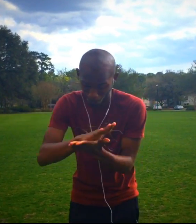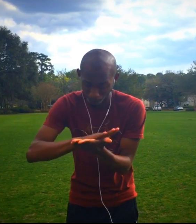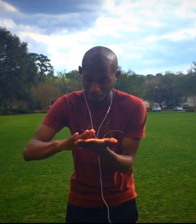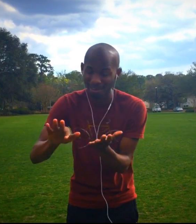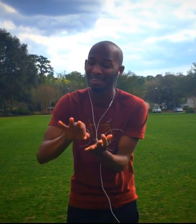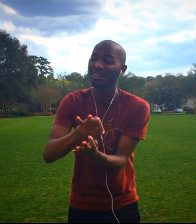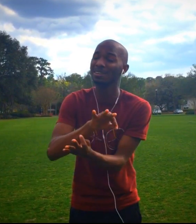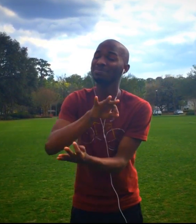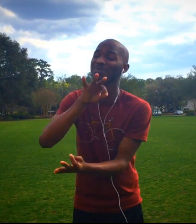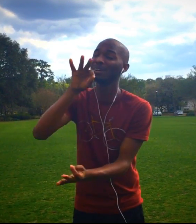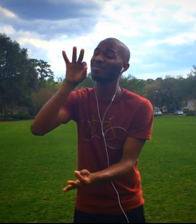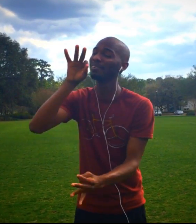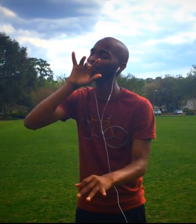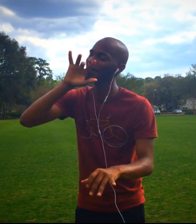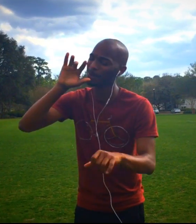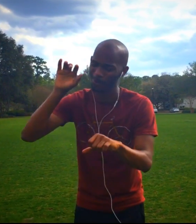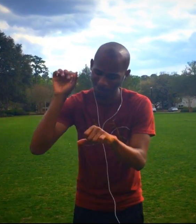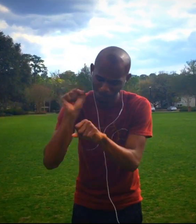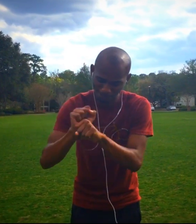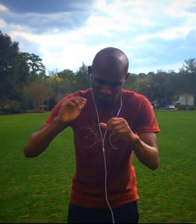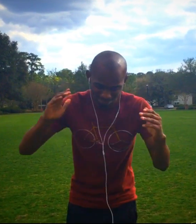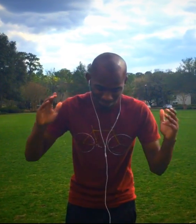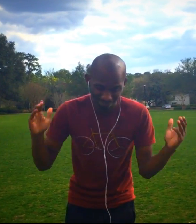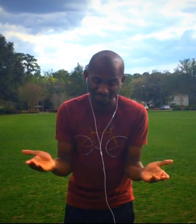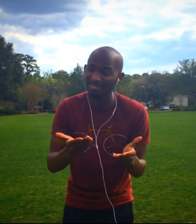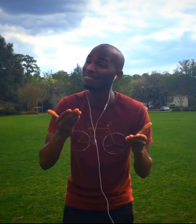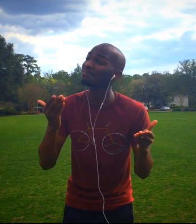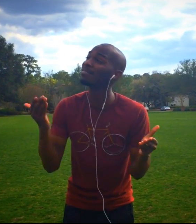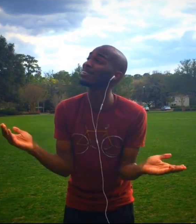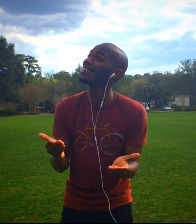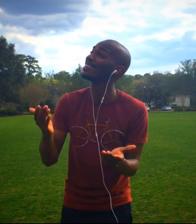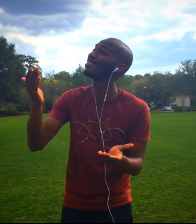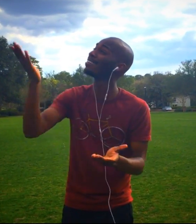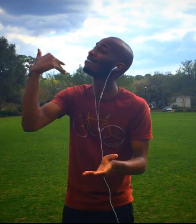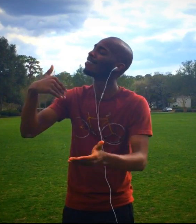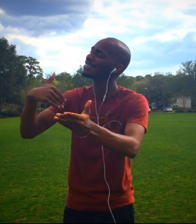Holy Spirit, You are welcome here.